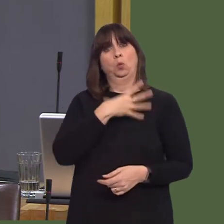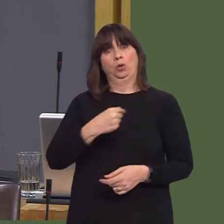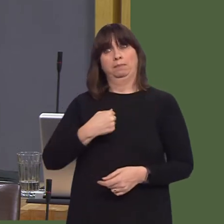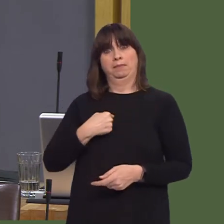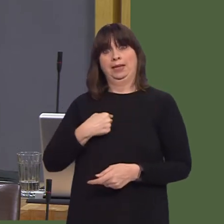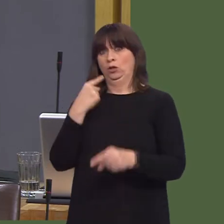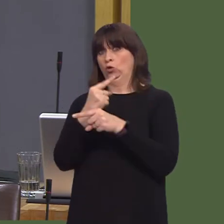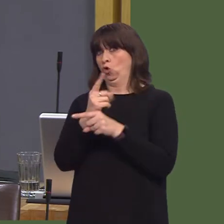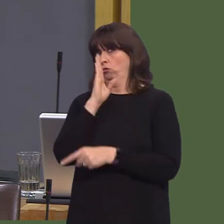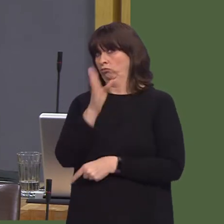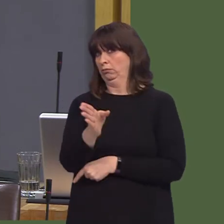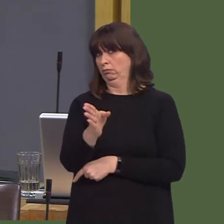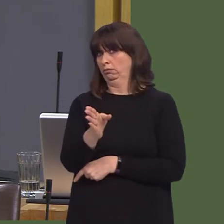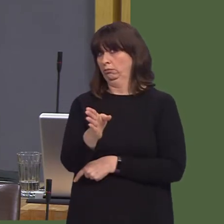hospital in order to return home are reduced, and indeed removed.